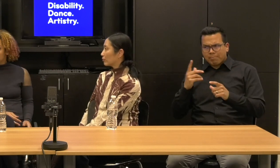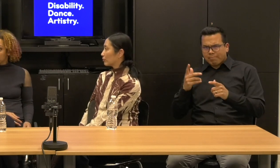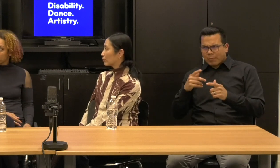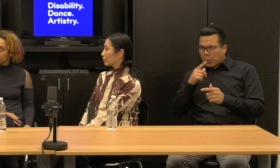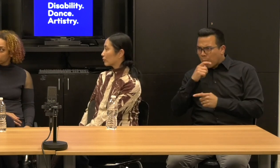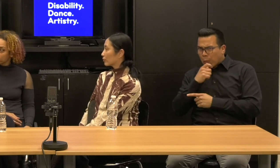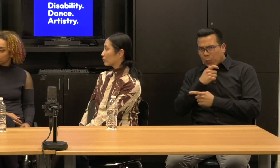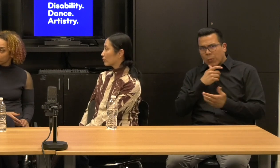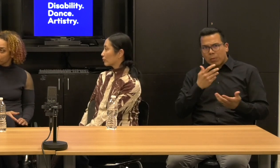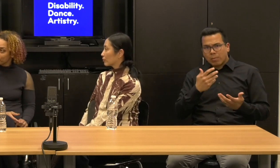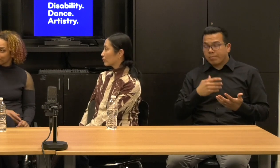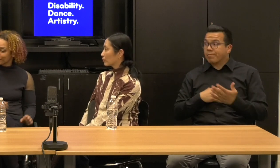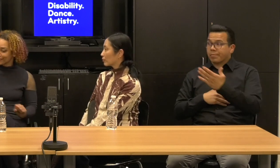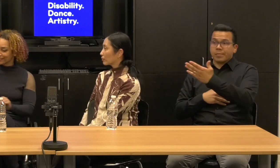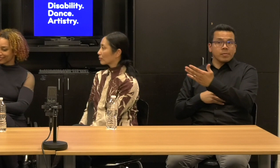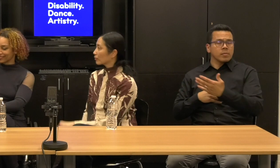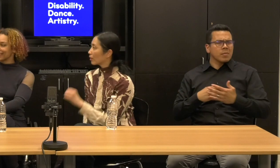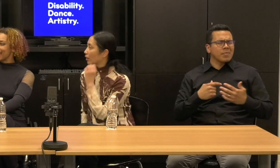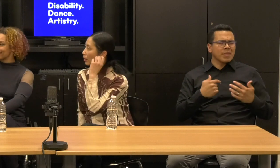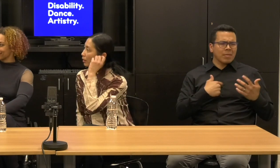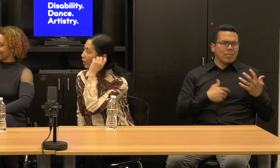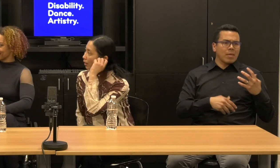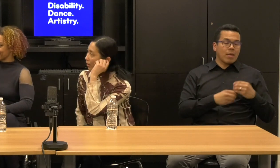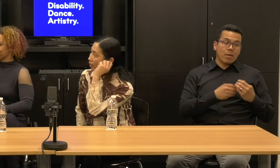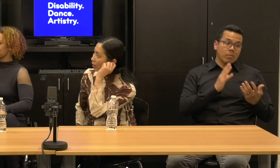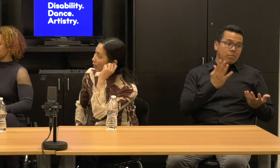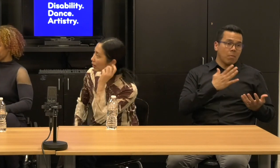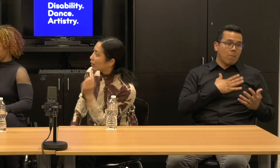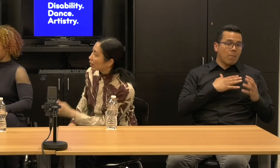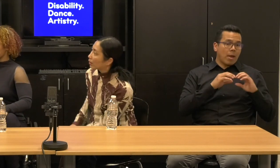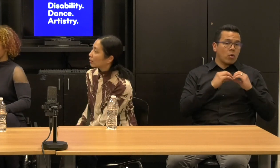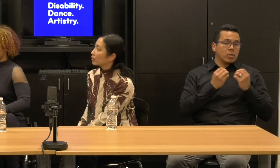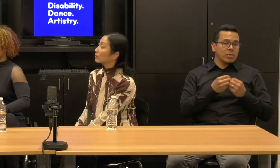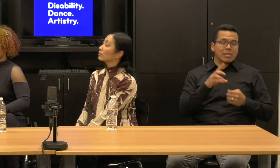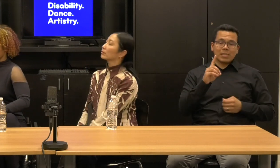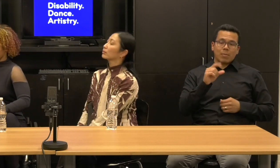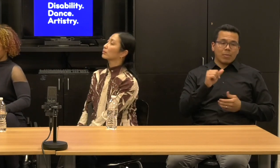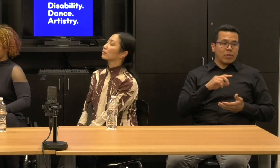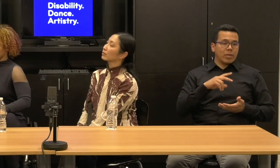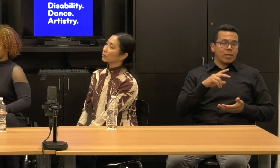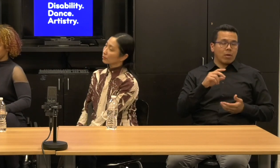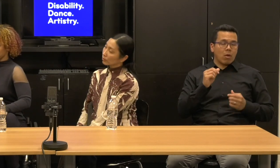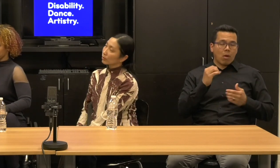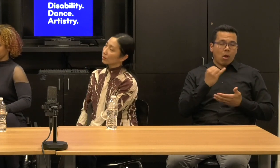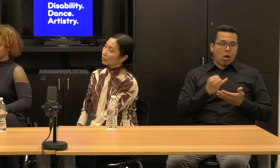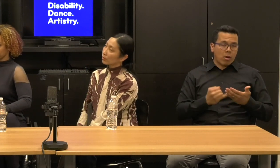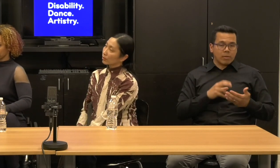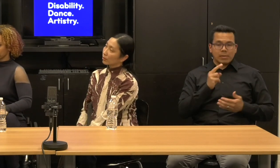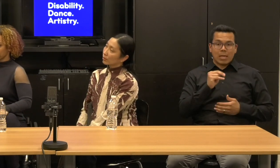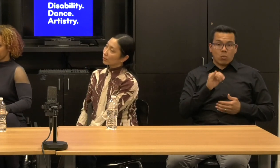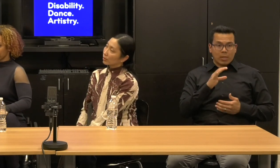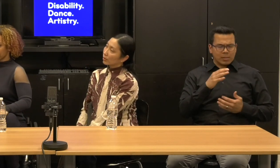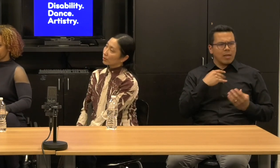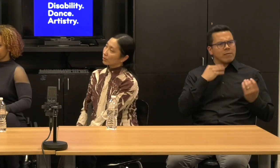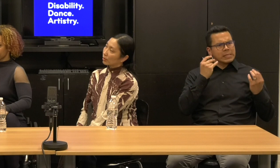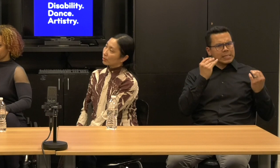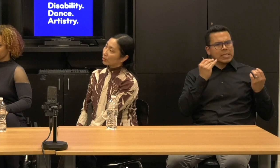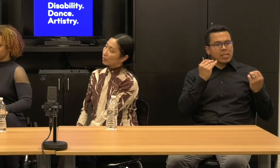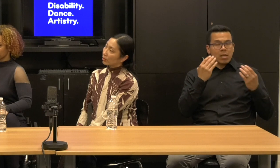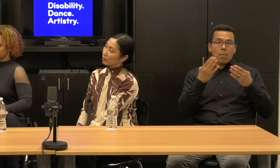Kevin: I'll just add here a little bit about my organization. Disability Arts NYC has been thinking about public funding as the equitable location for